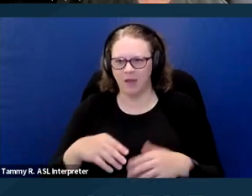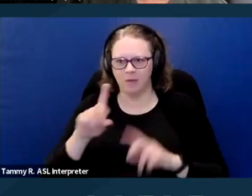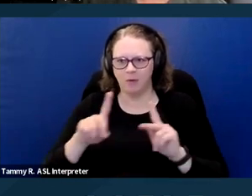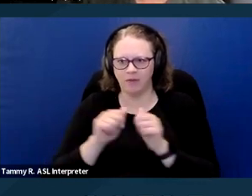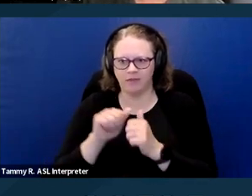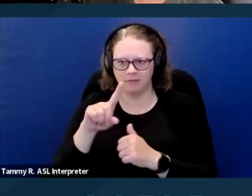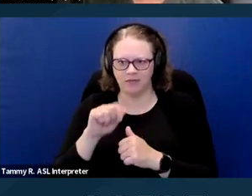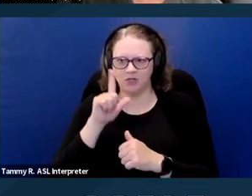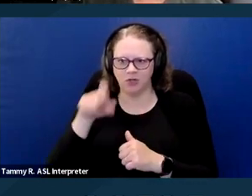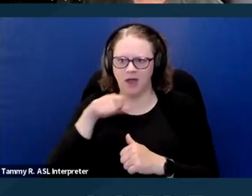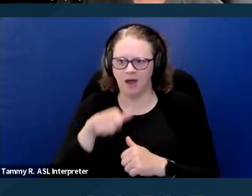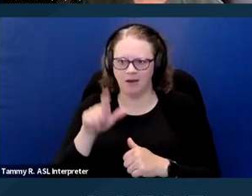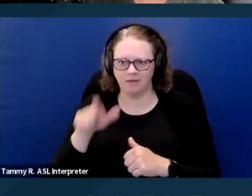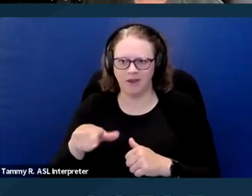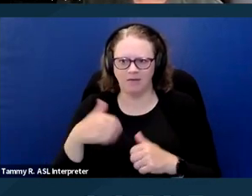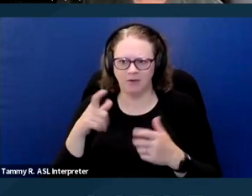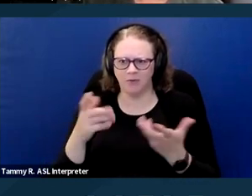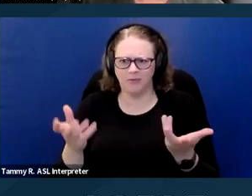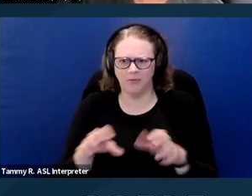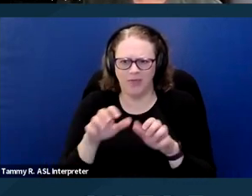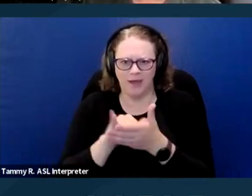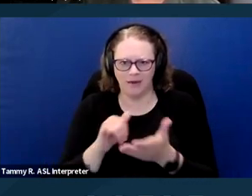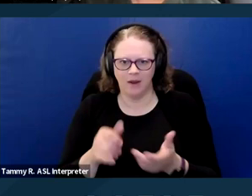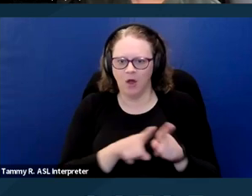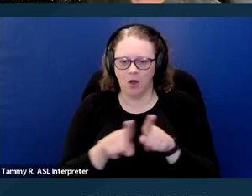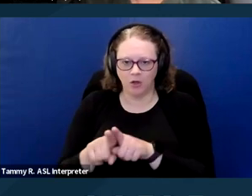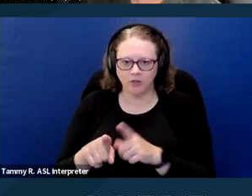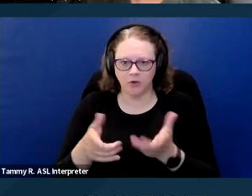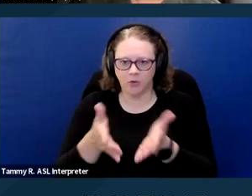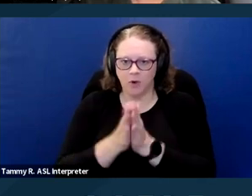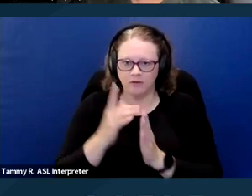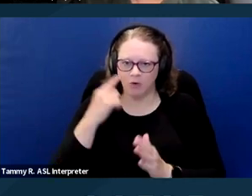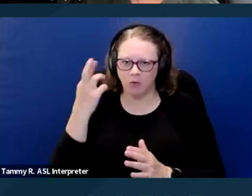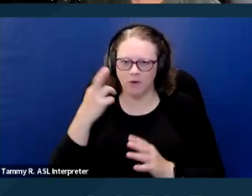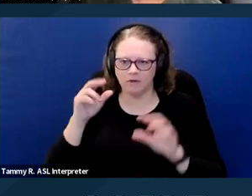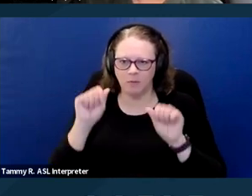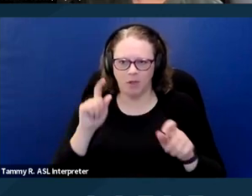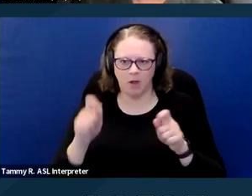And also because requests for reasonable accommodations need not be made in a particular manner.